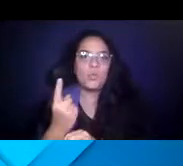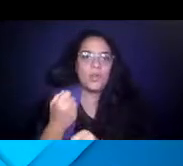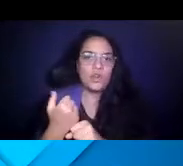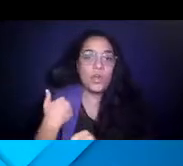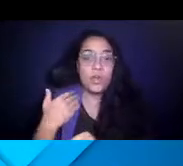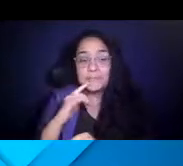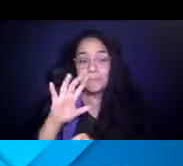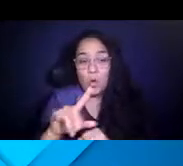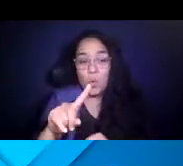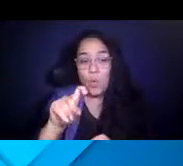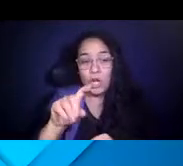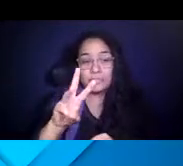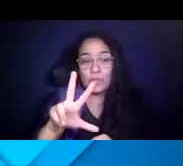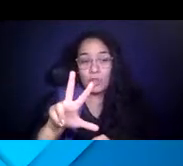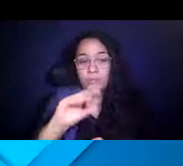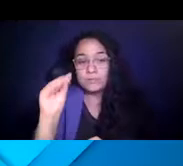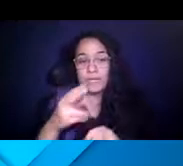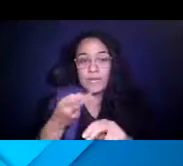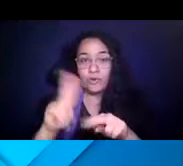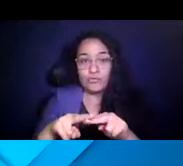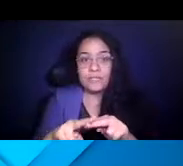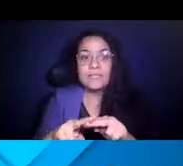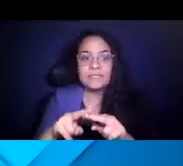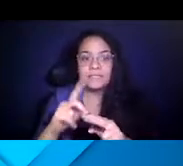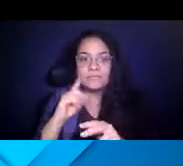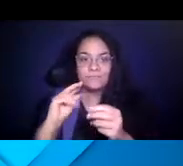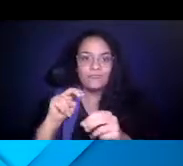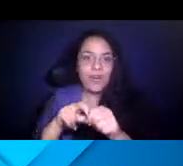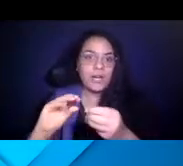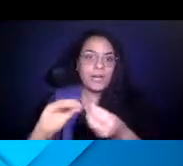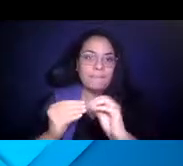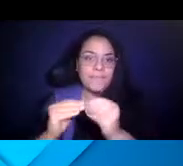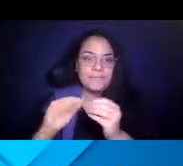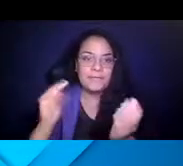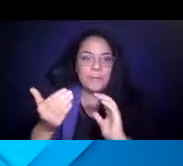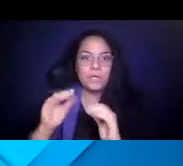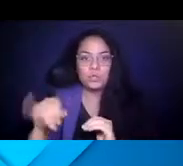14:55:34 In fact, it's about 163% increase in ridership compared to June of last year.